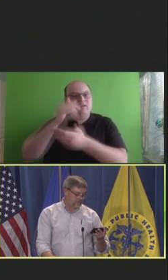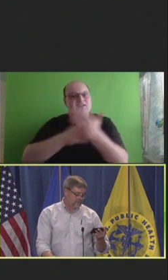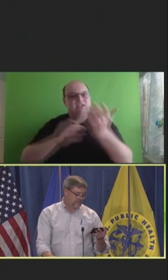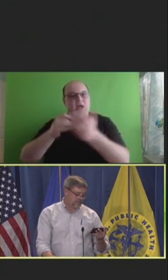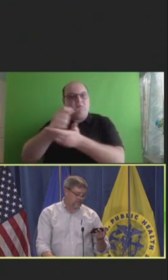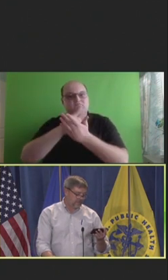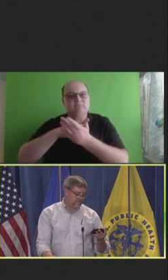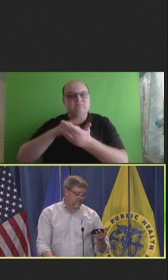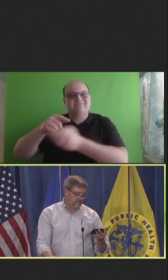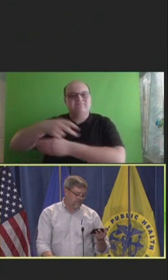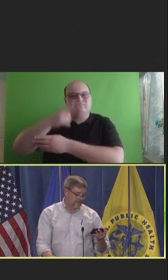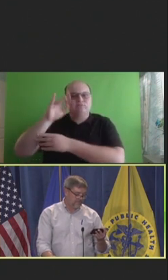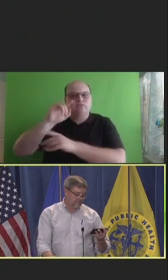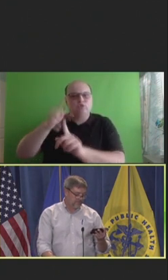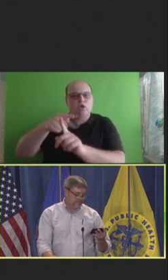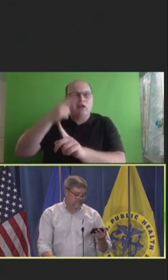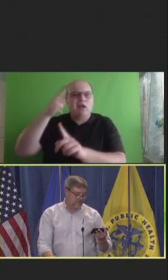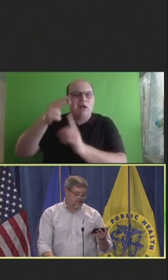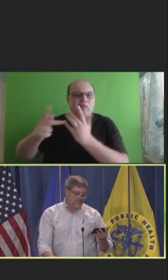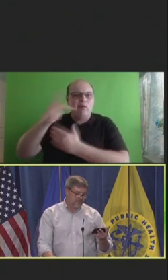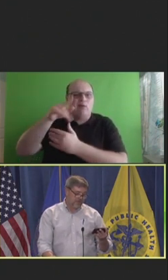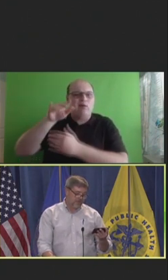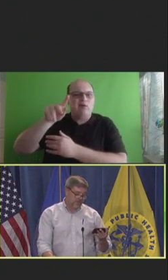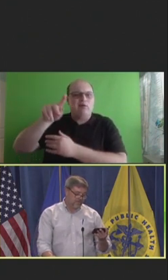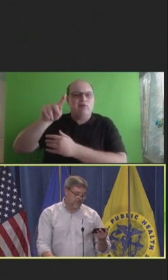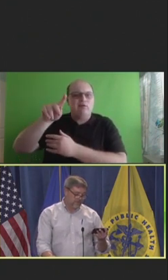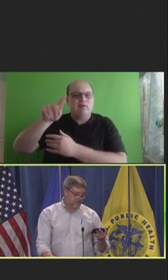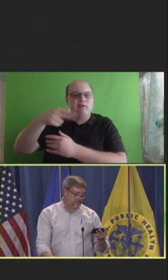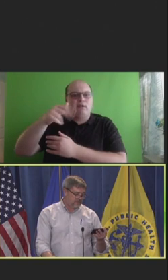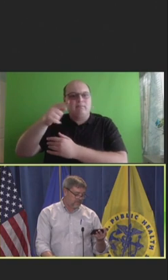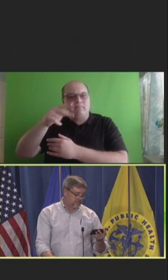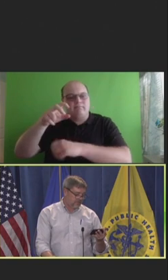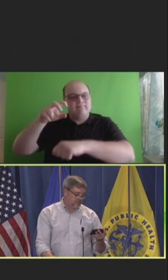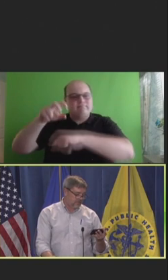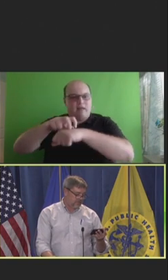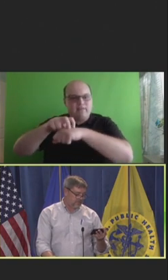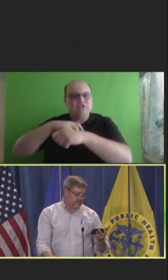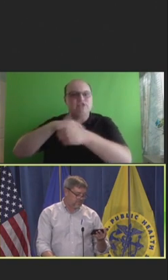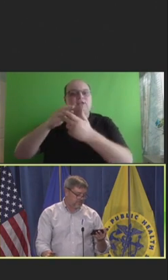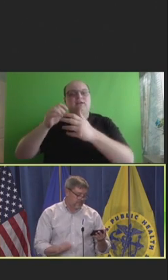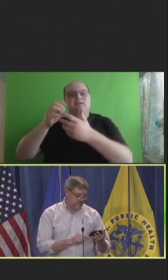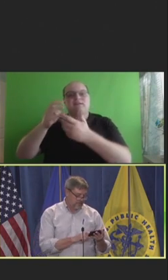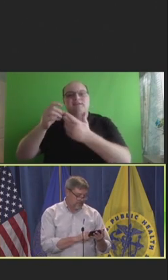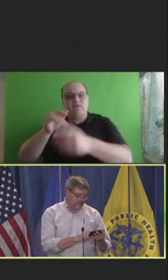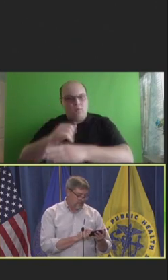protecting immunocompromised, very young populations, and pregnant people.